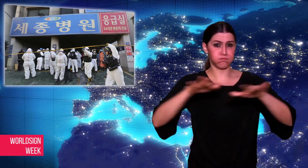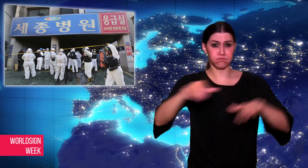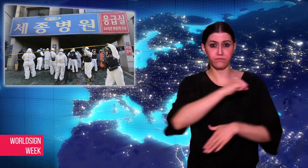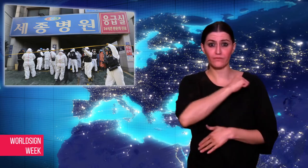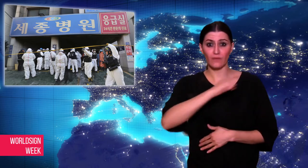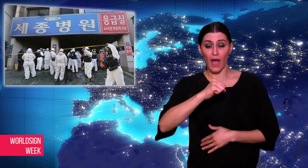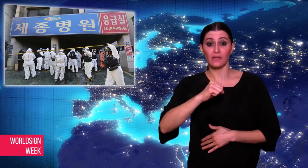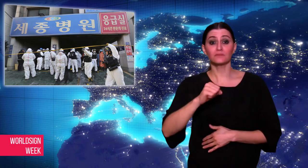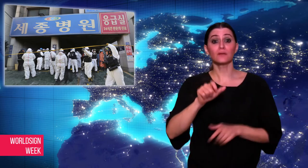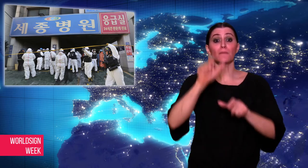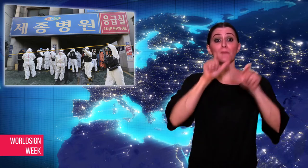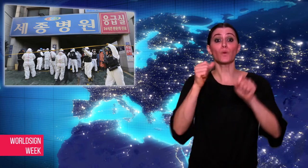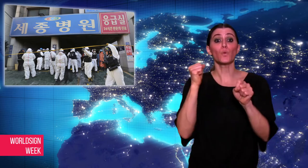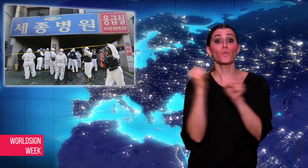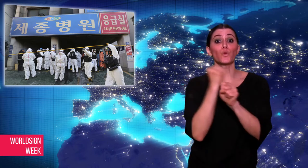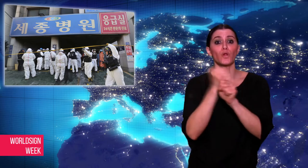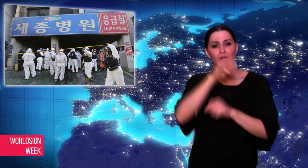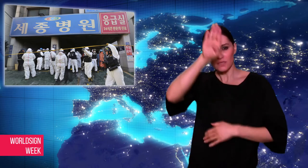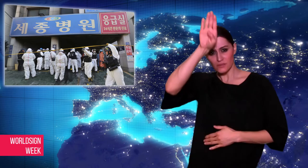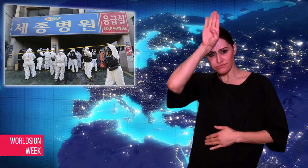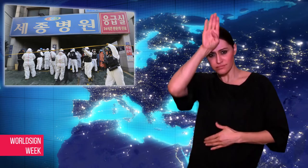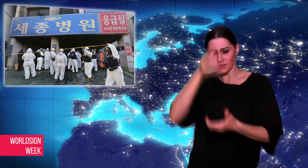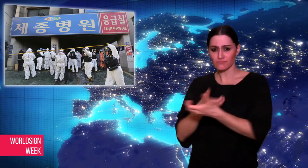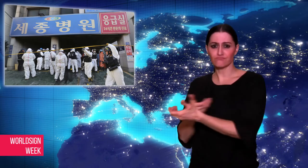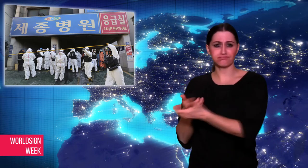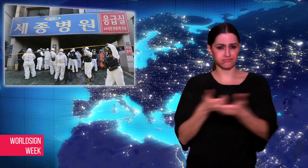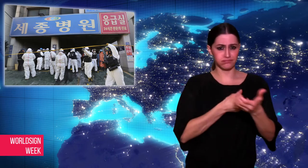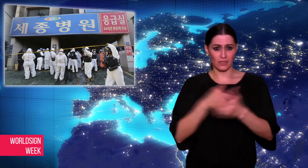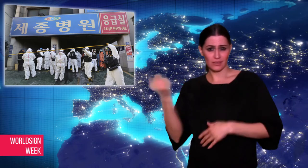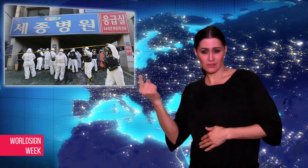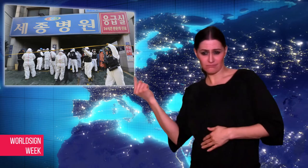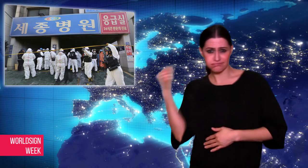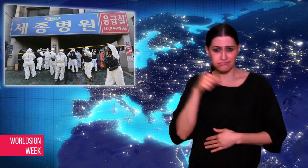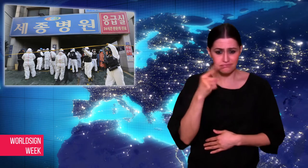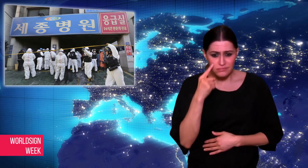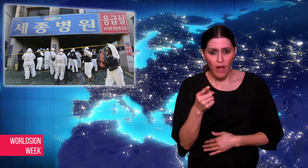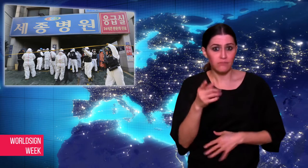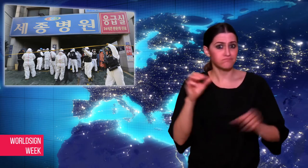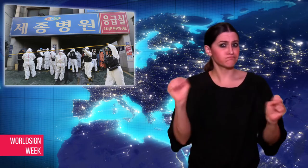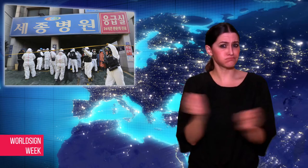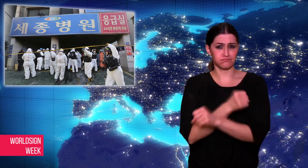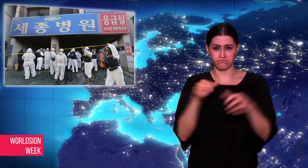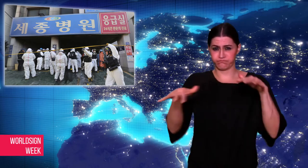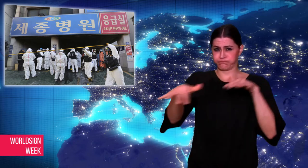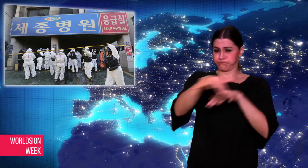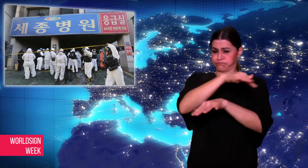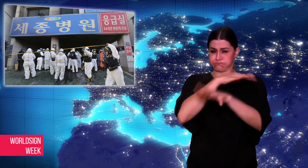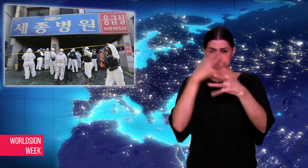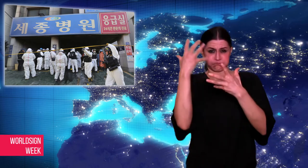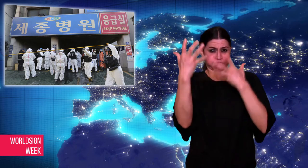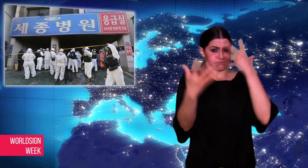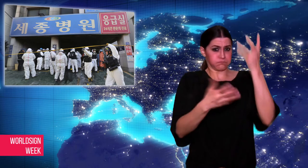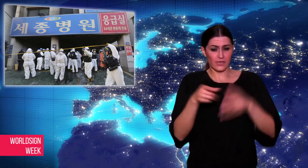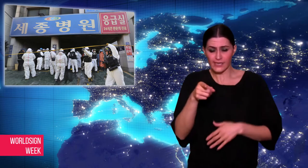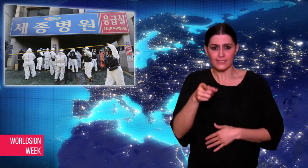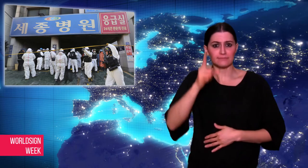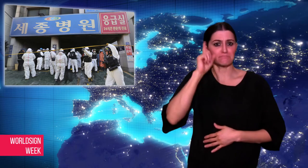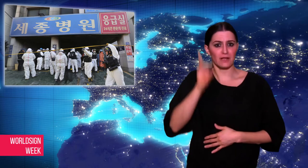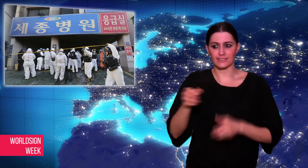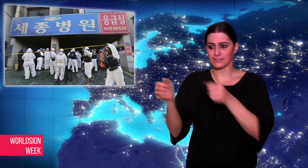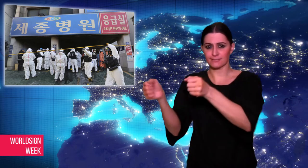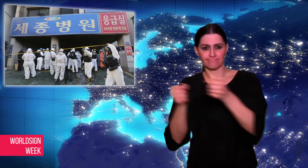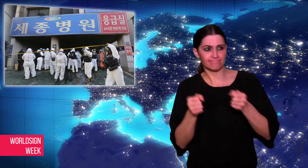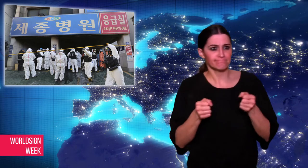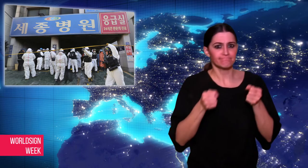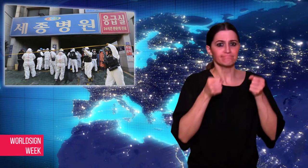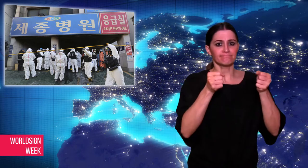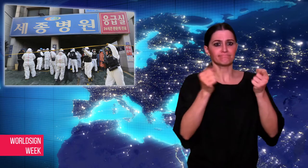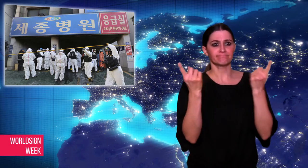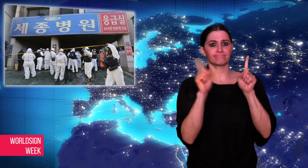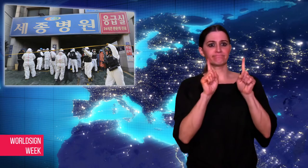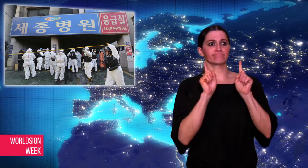ladders to enter the second floor.